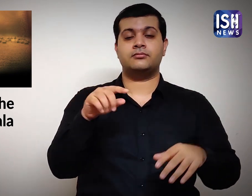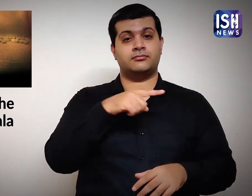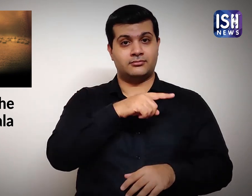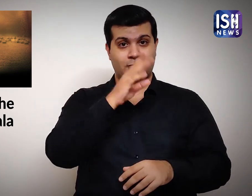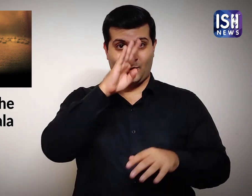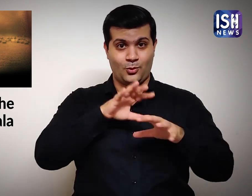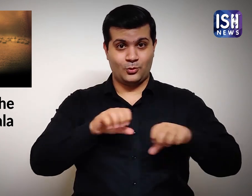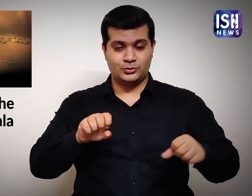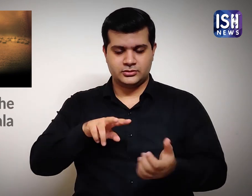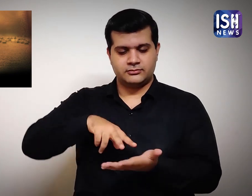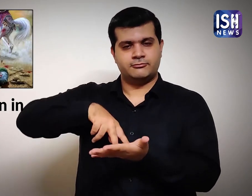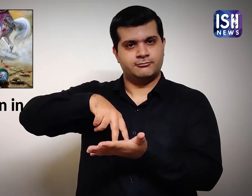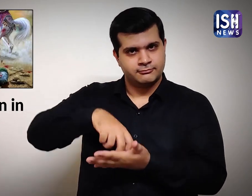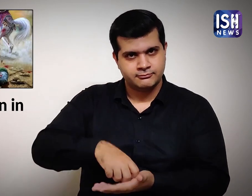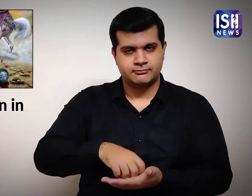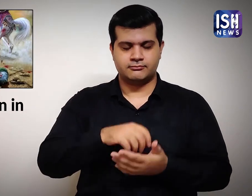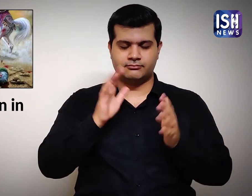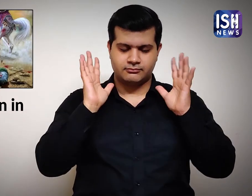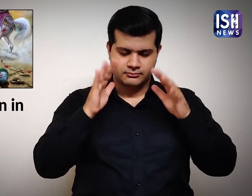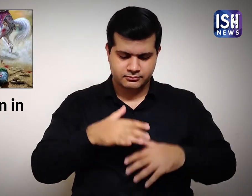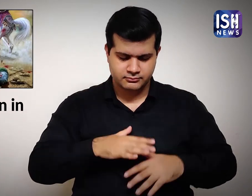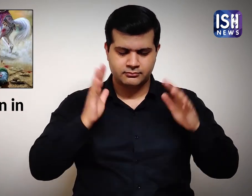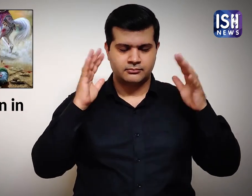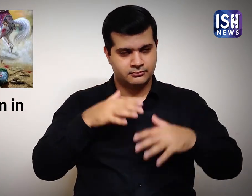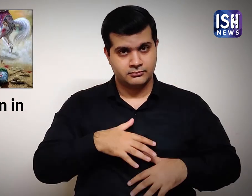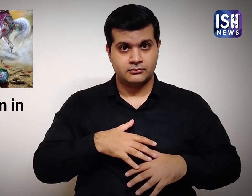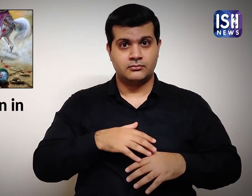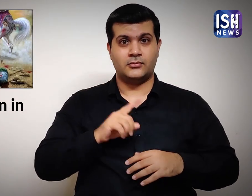Hussain bent down to pray Namaz.